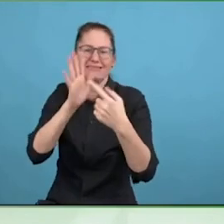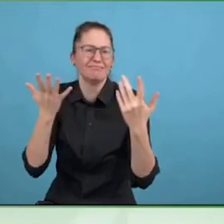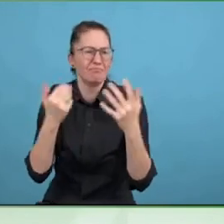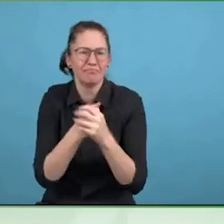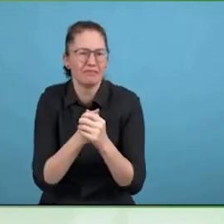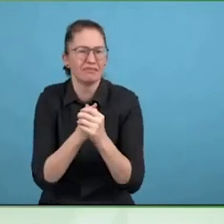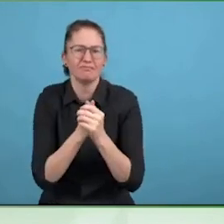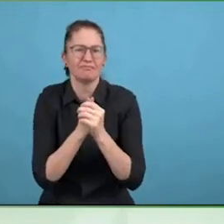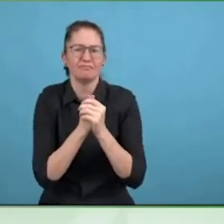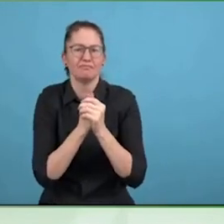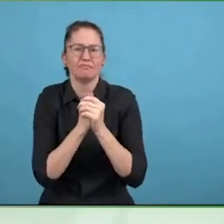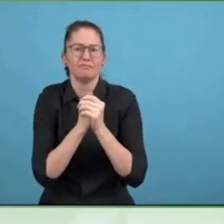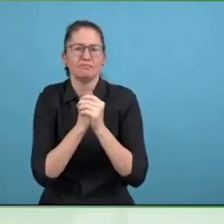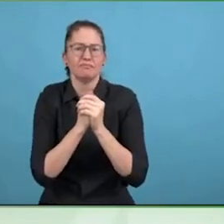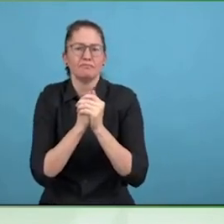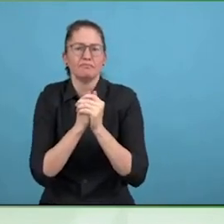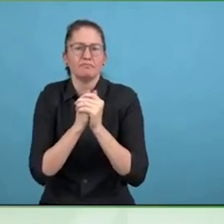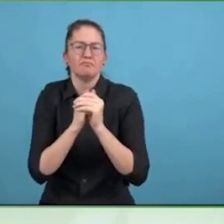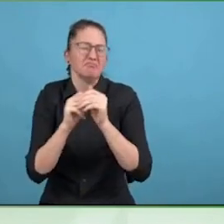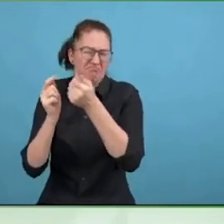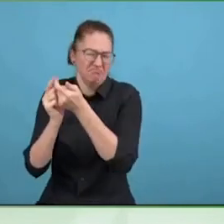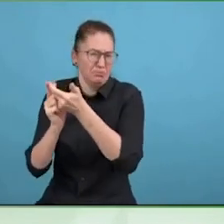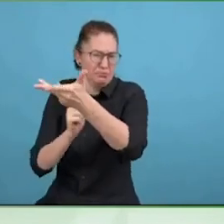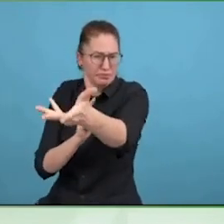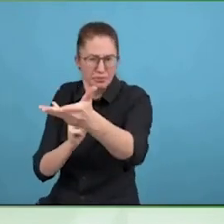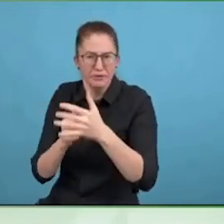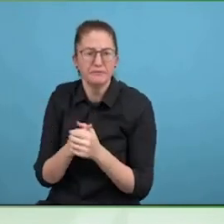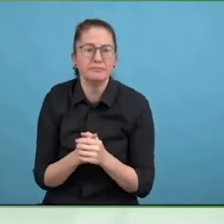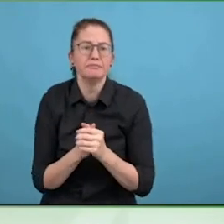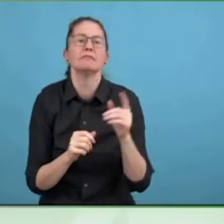actually bring together the three topics.